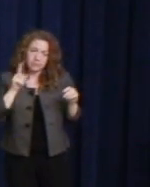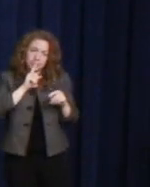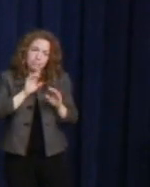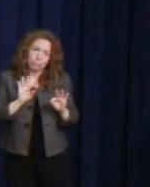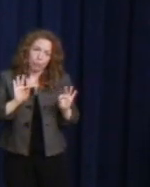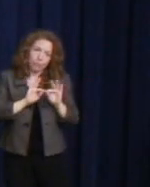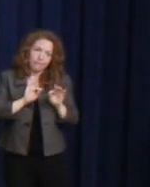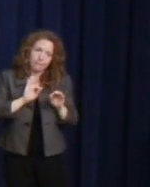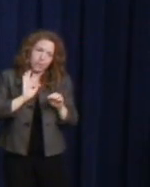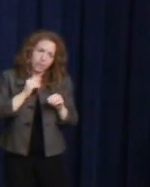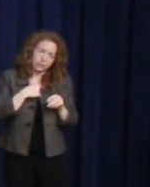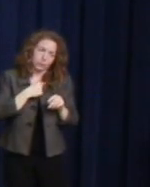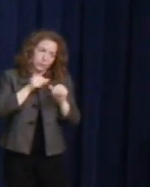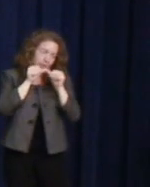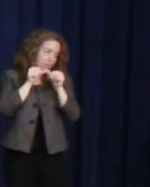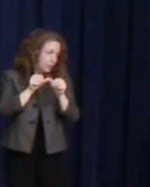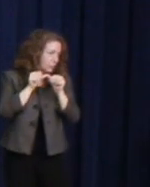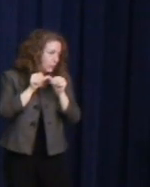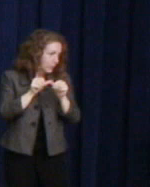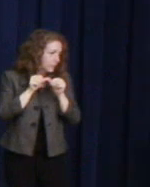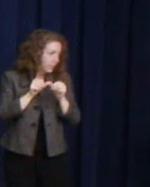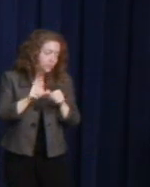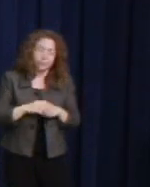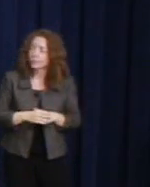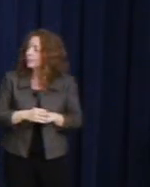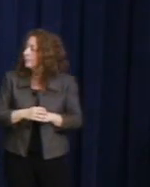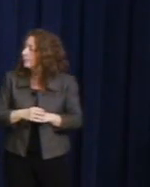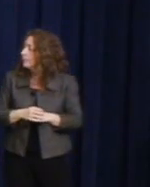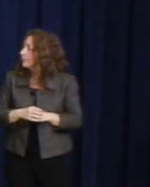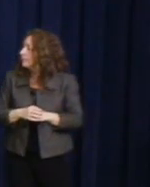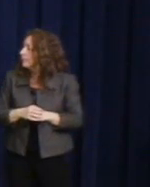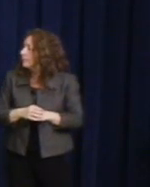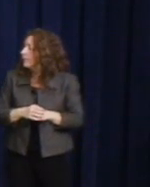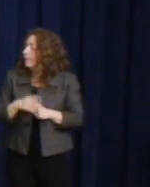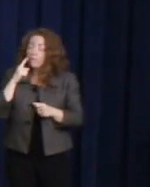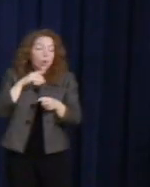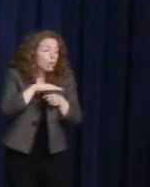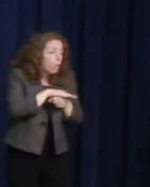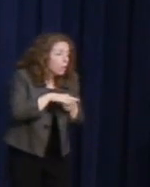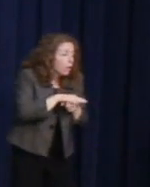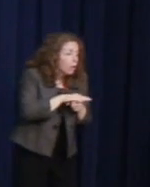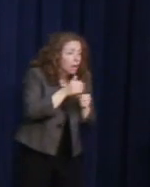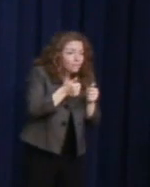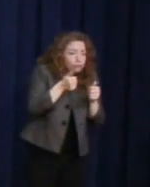And for all of the other local officials, pass resolutions in support of Harvey Milk